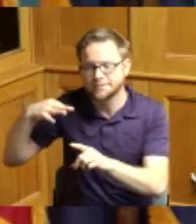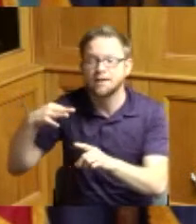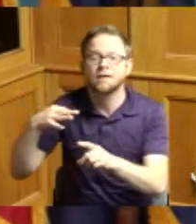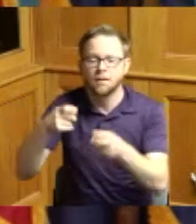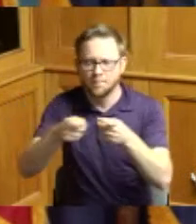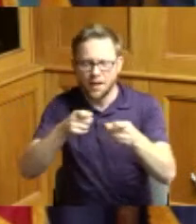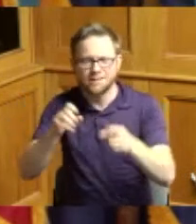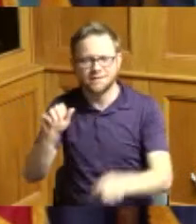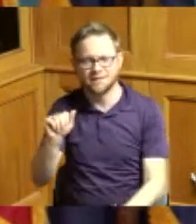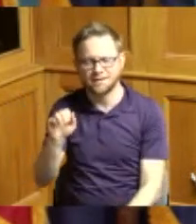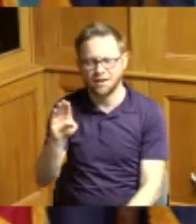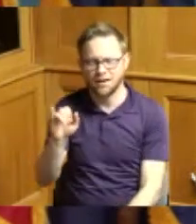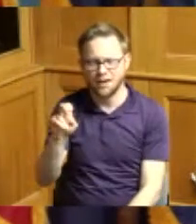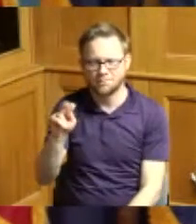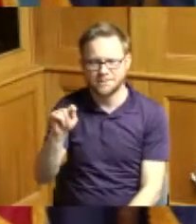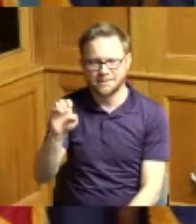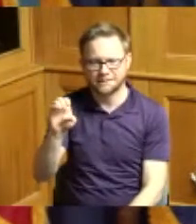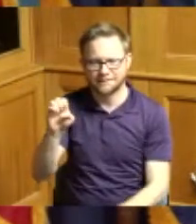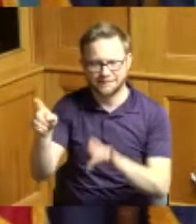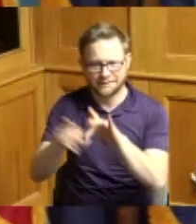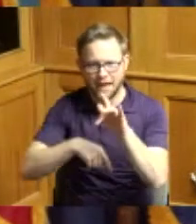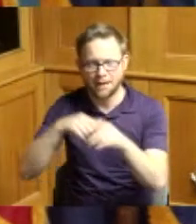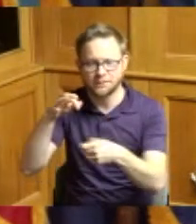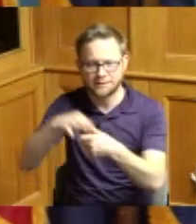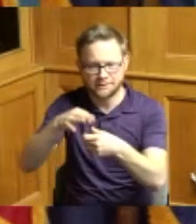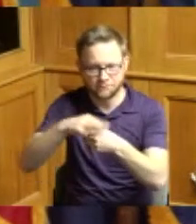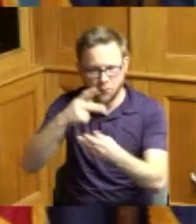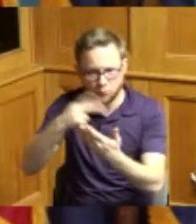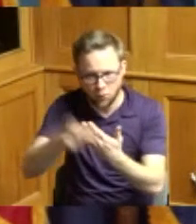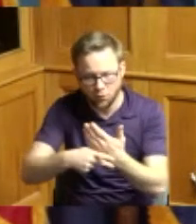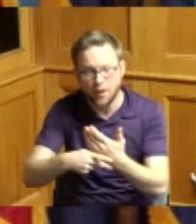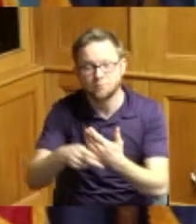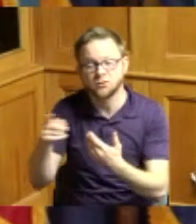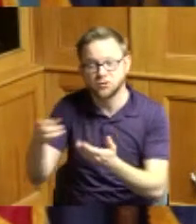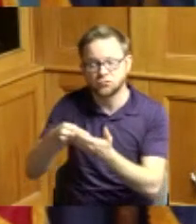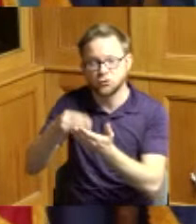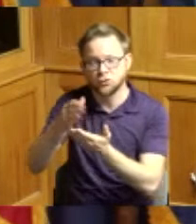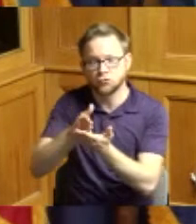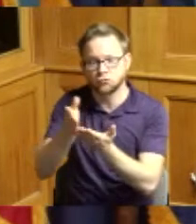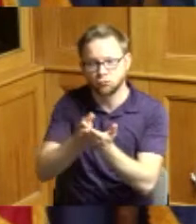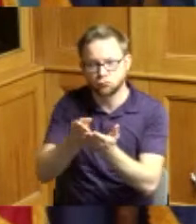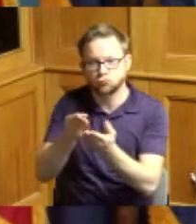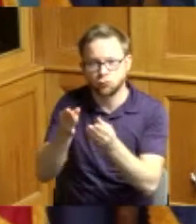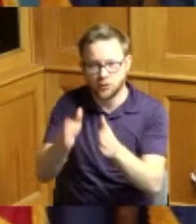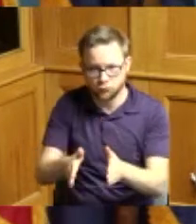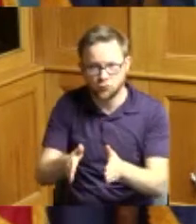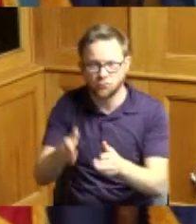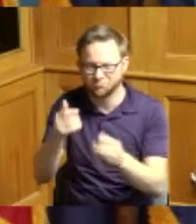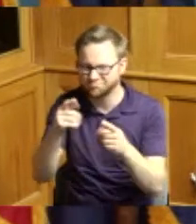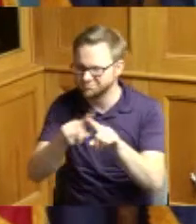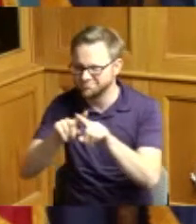she also served as the treasurer for several political campaigns she wrote radio ads was a